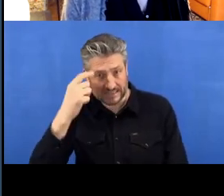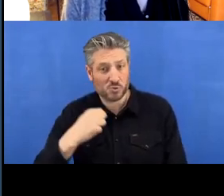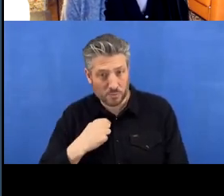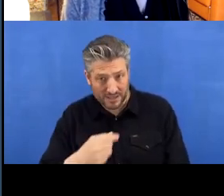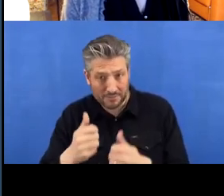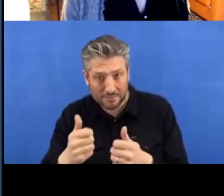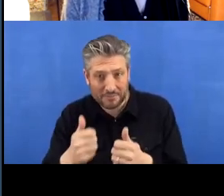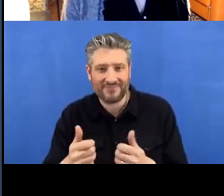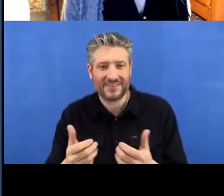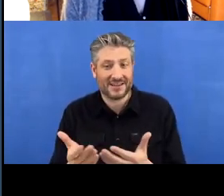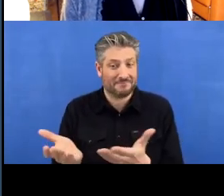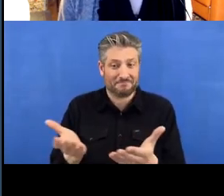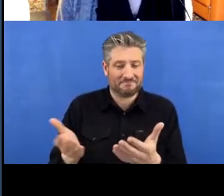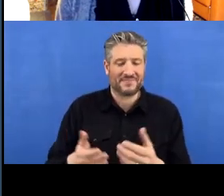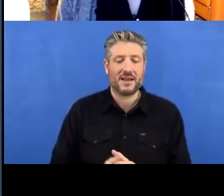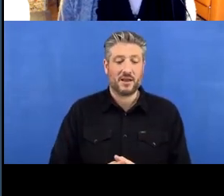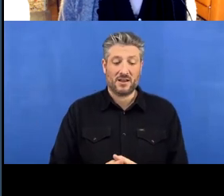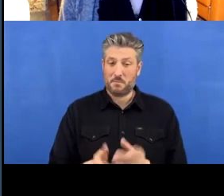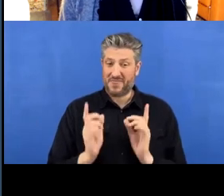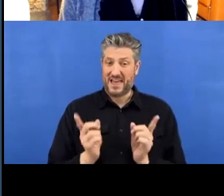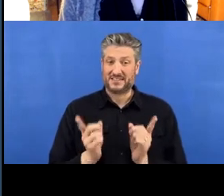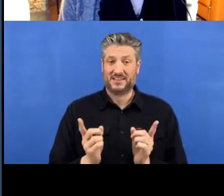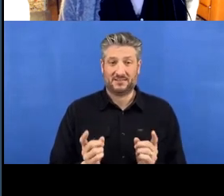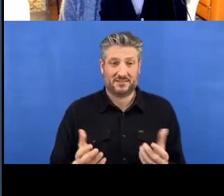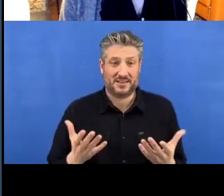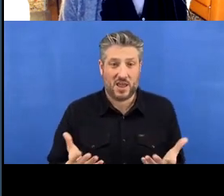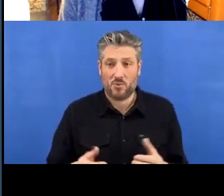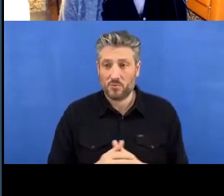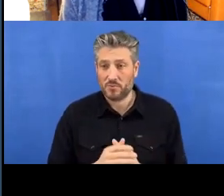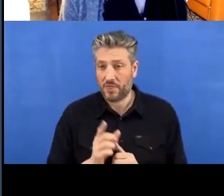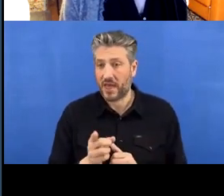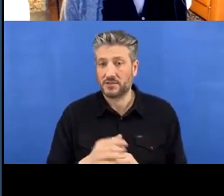that's basically most of what I wanted to talk about I’m gonna go